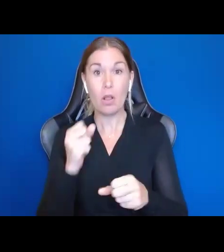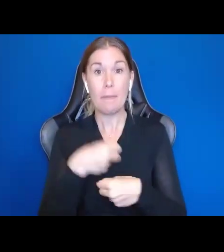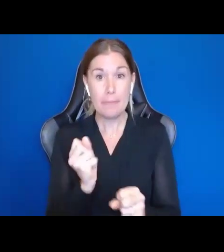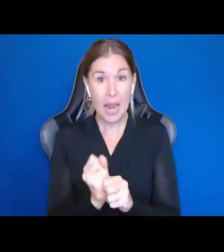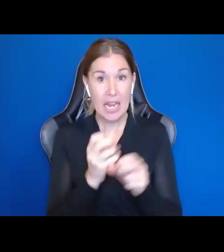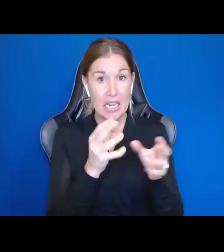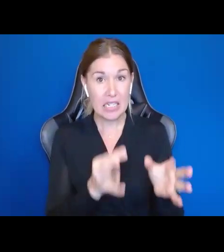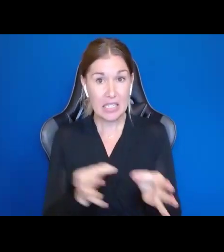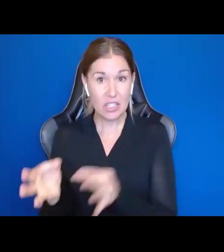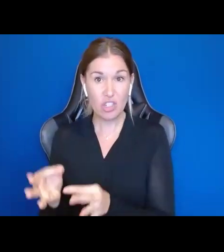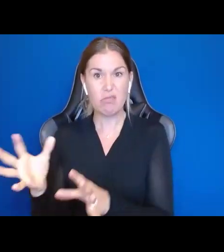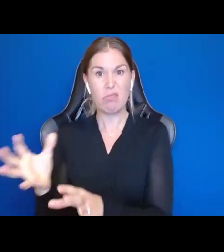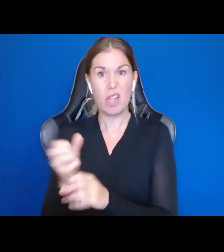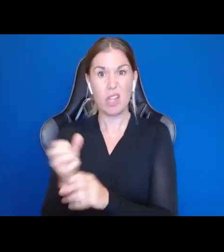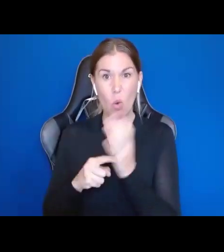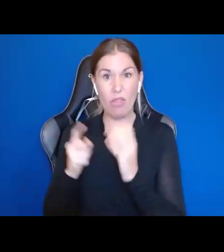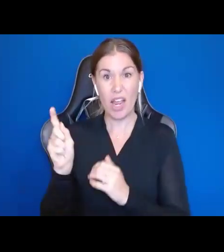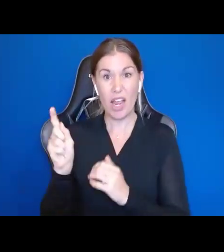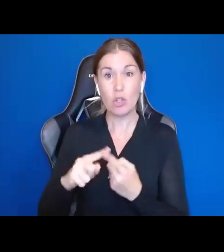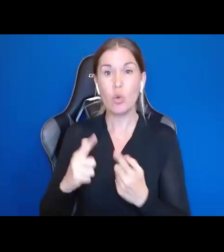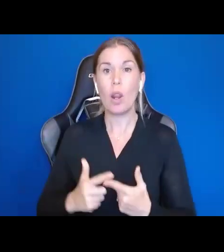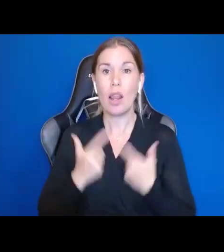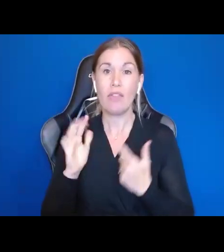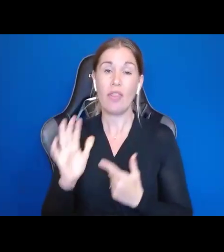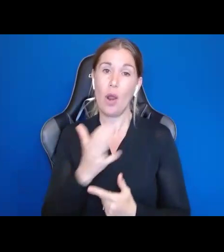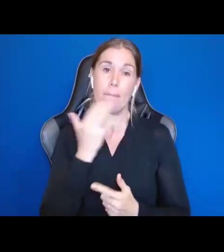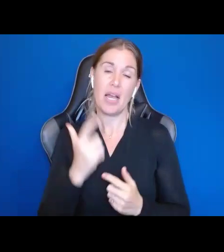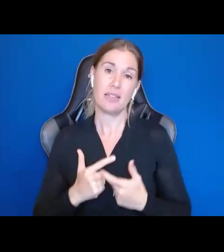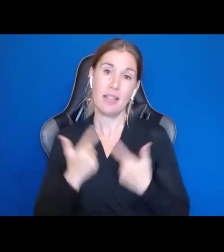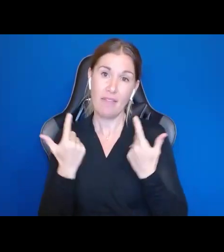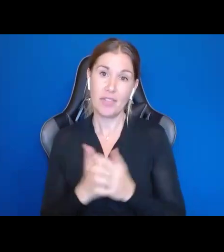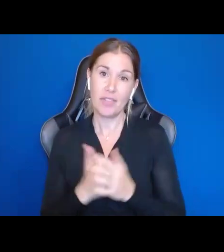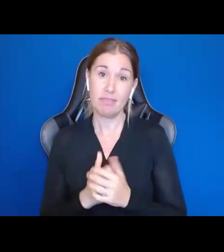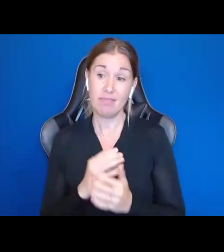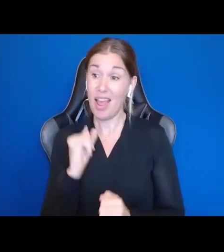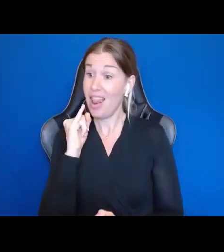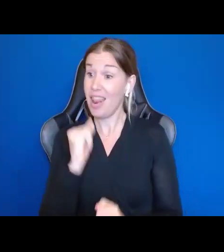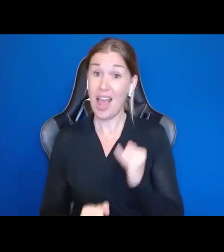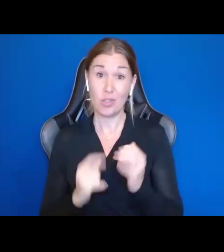getting what they need to live their best lives. The last thing I am going to say is this. If you